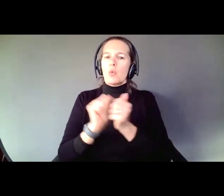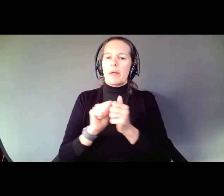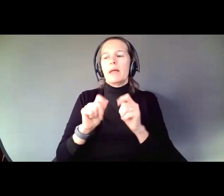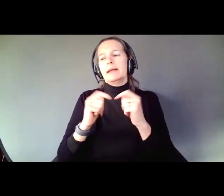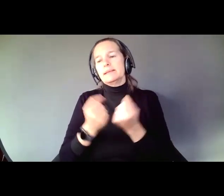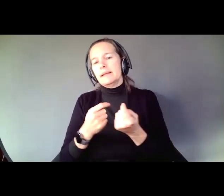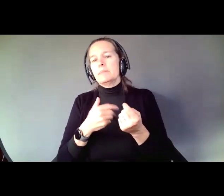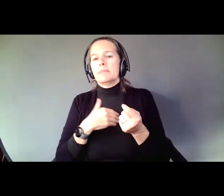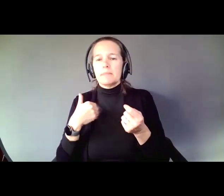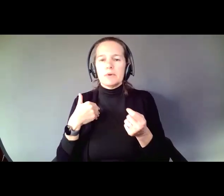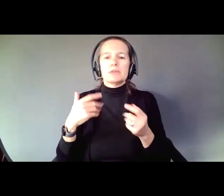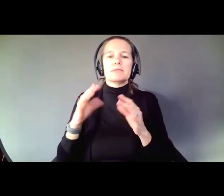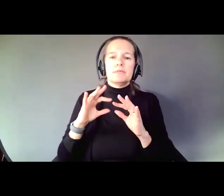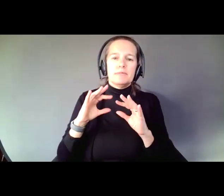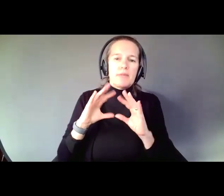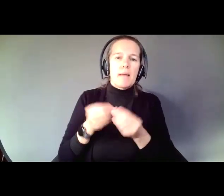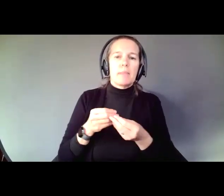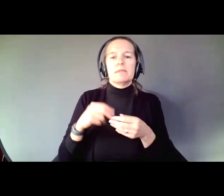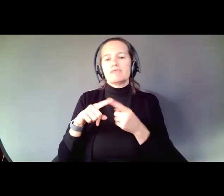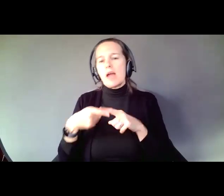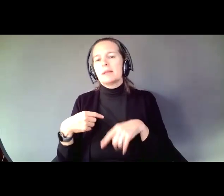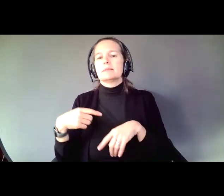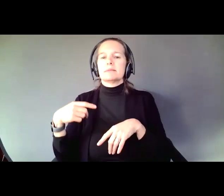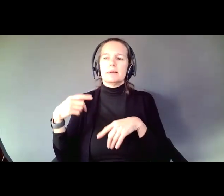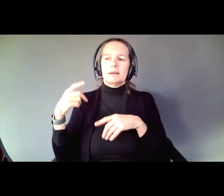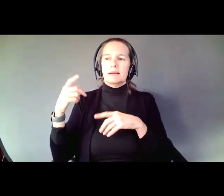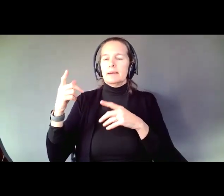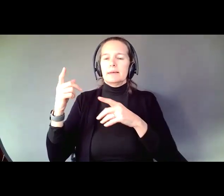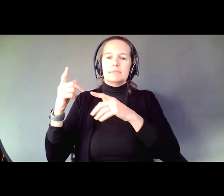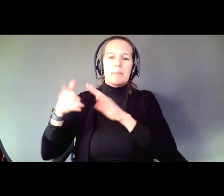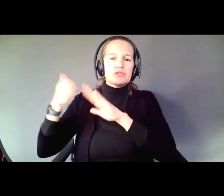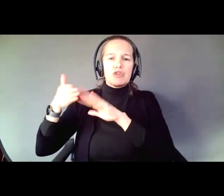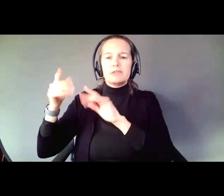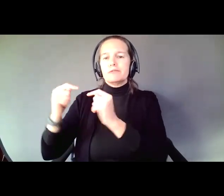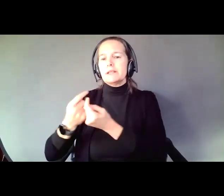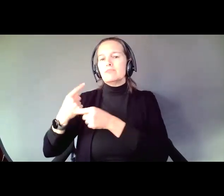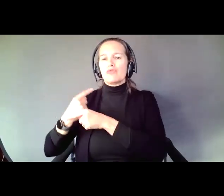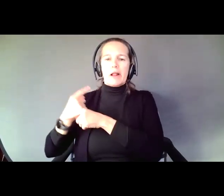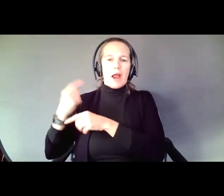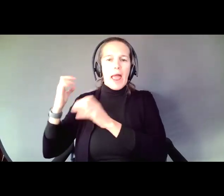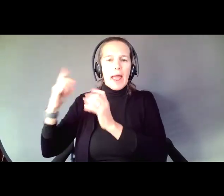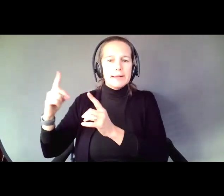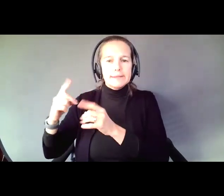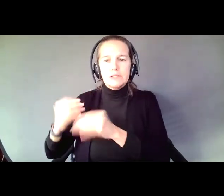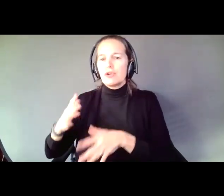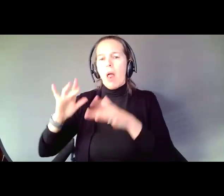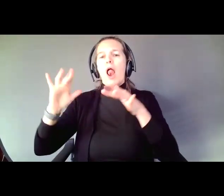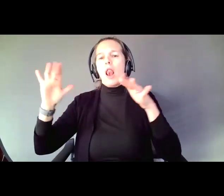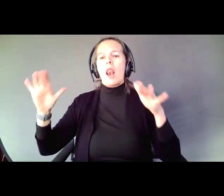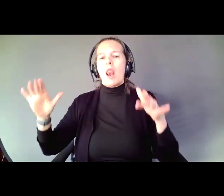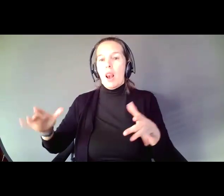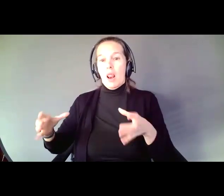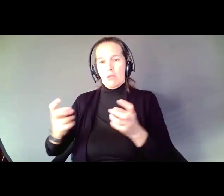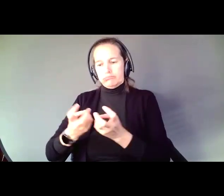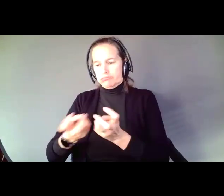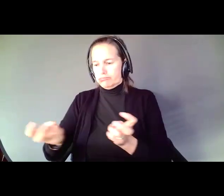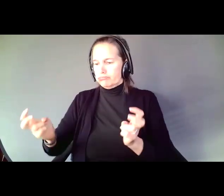Friends, the administrator, the teacher, the regular ed teacher, etc. etc. etc. And they work together to help create the IEP.